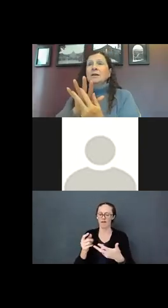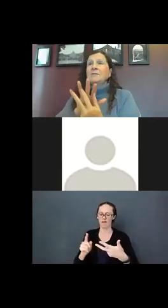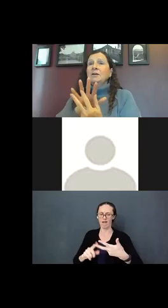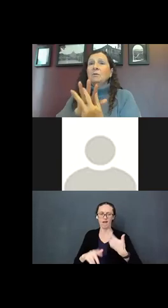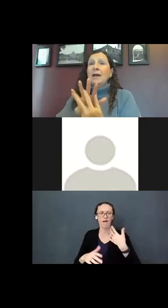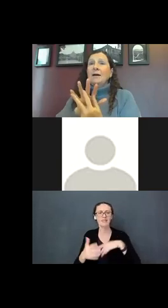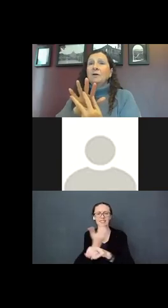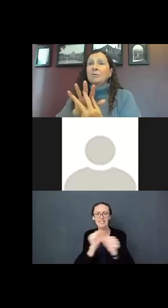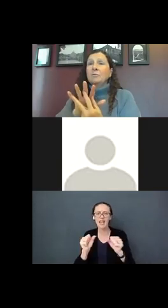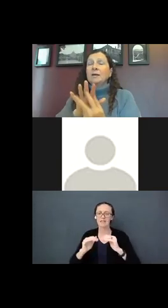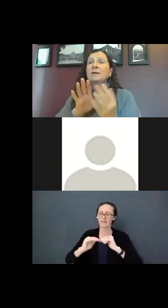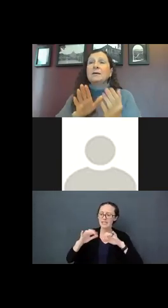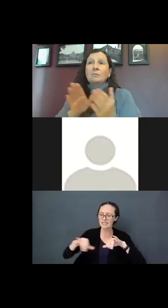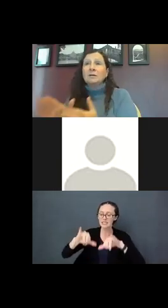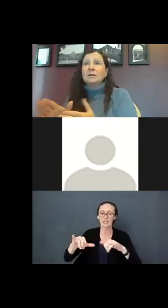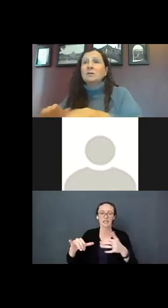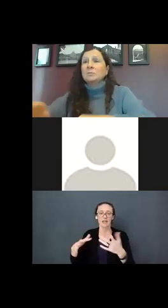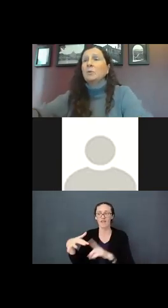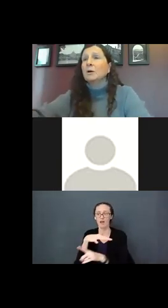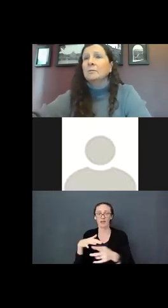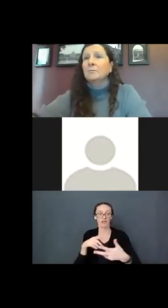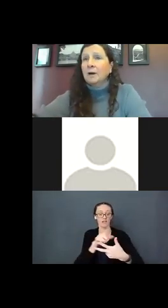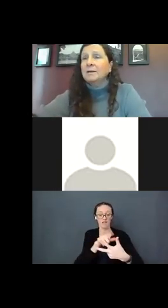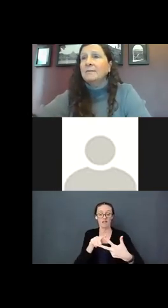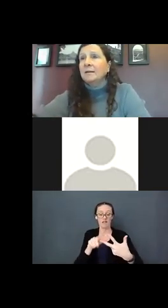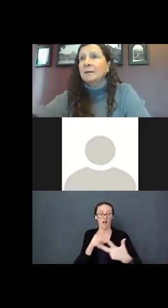if they don’t' have all three it will lead to poor brain development.